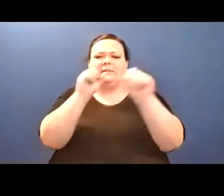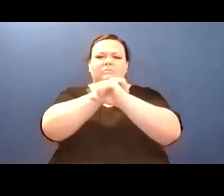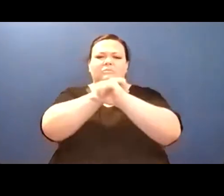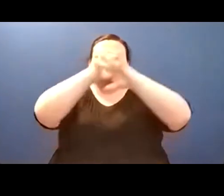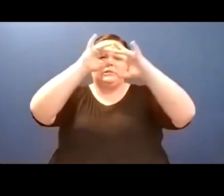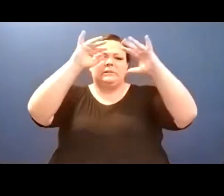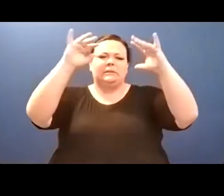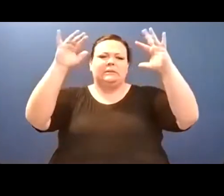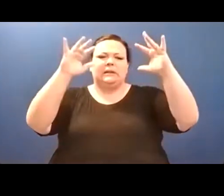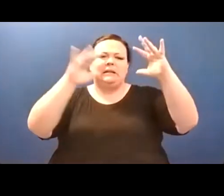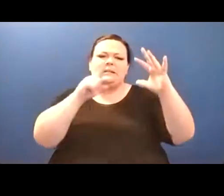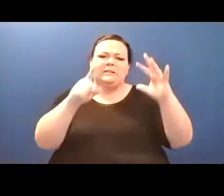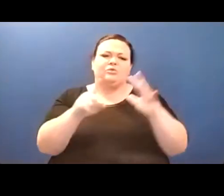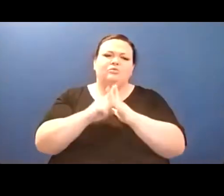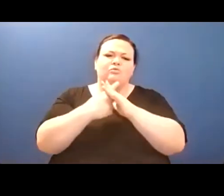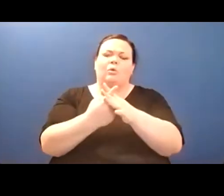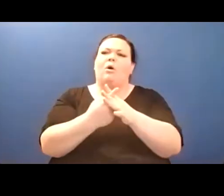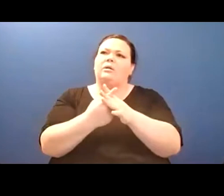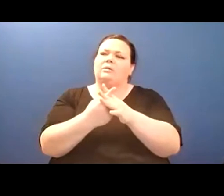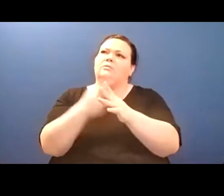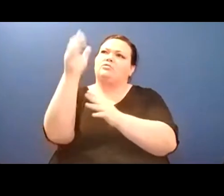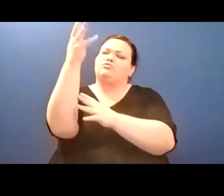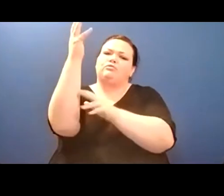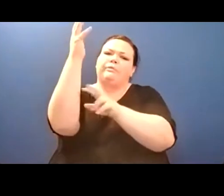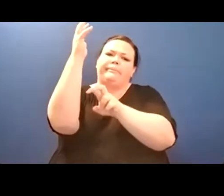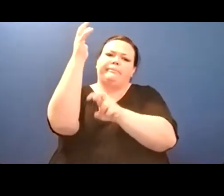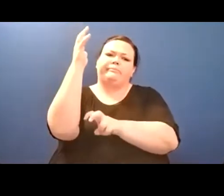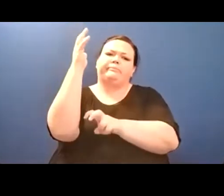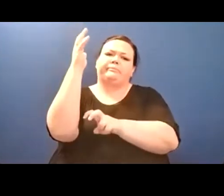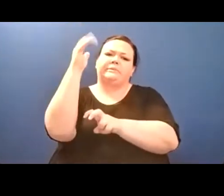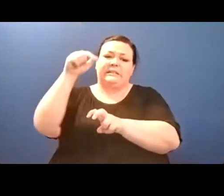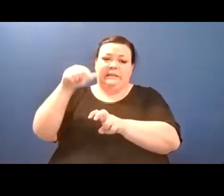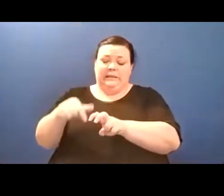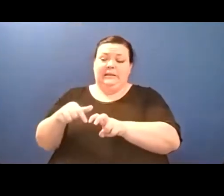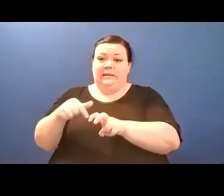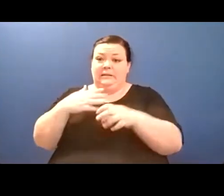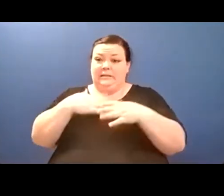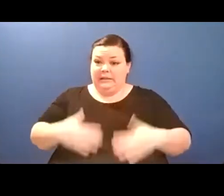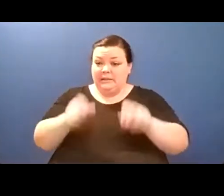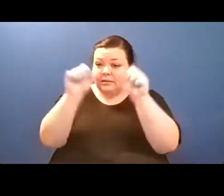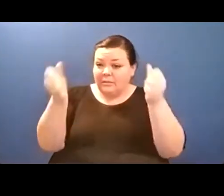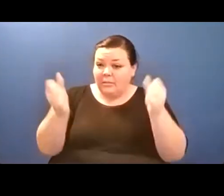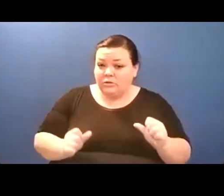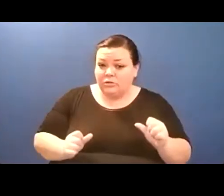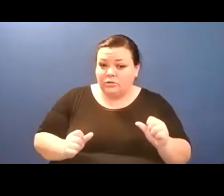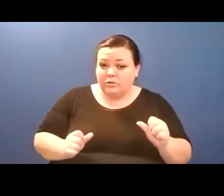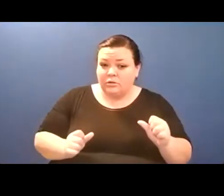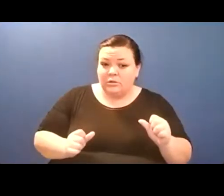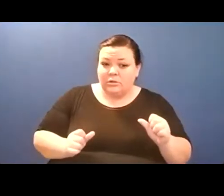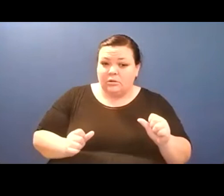are these? Feeling has this question to it like// the skin of milk the ear falls to the